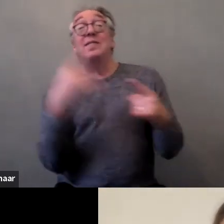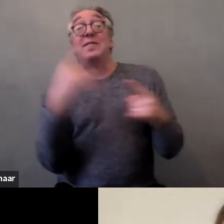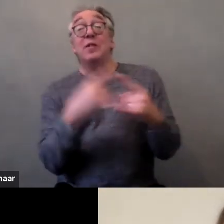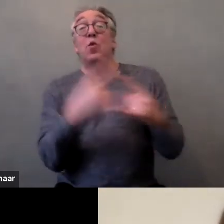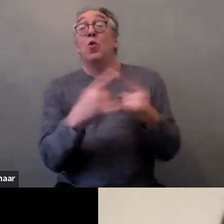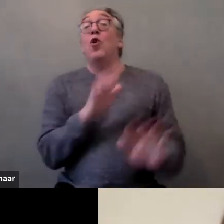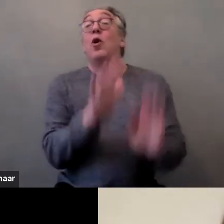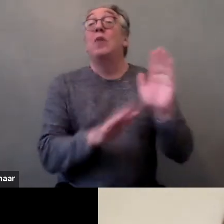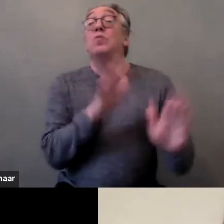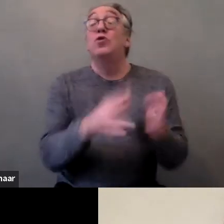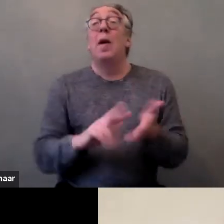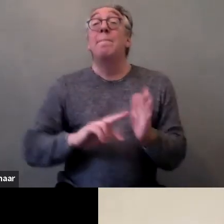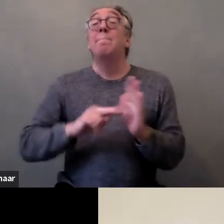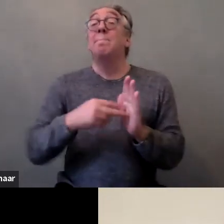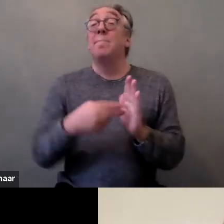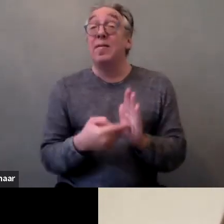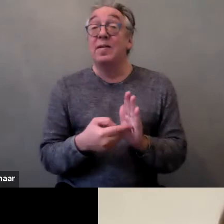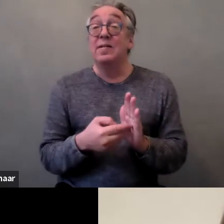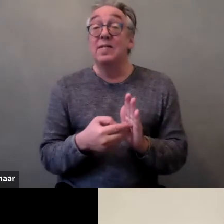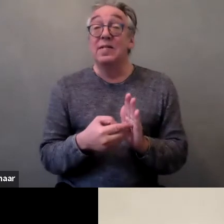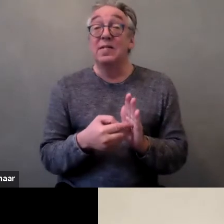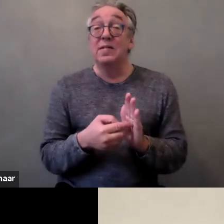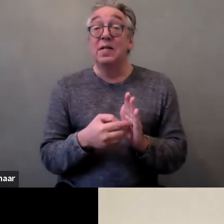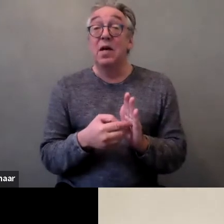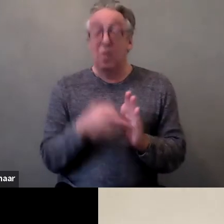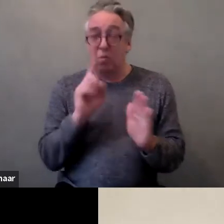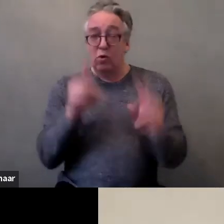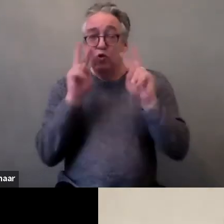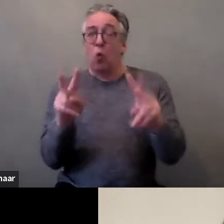tackling also when and how, yes or no expressed